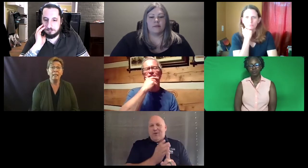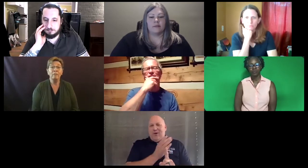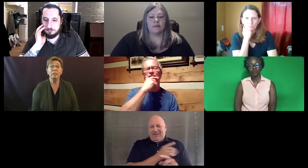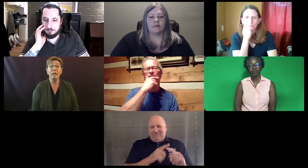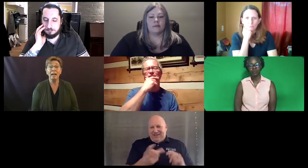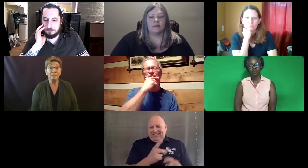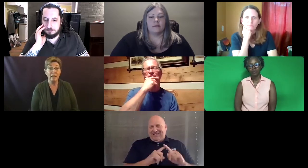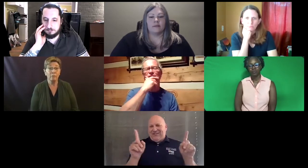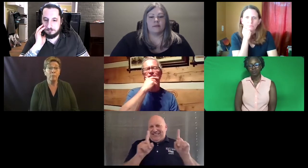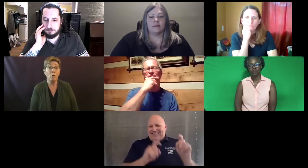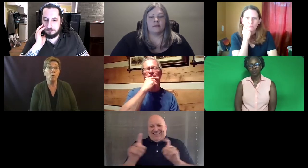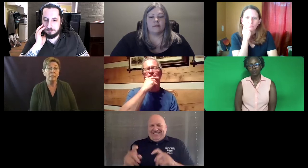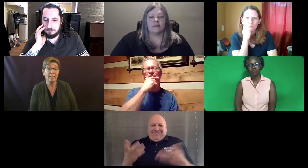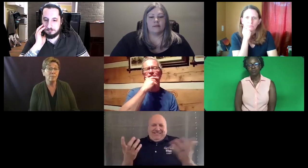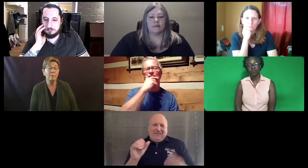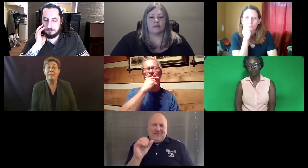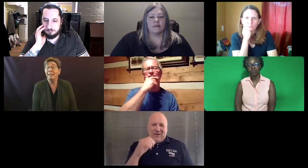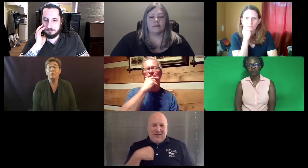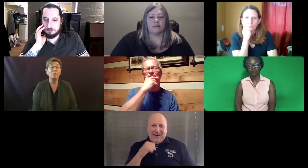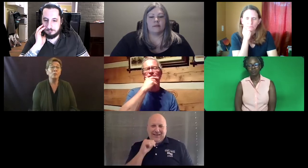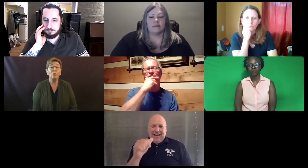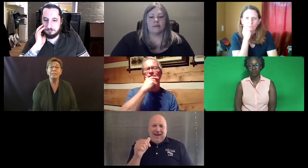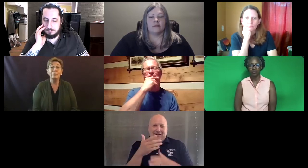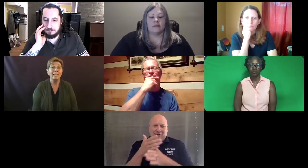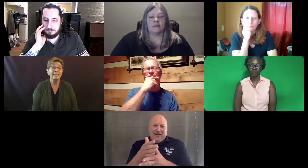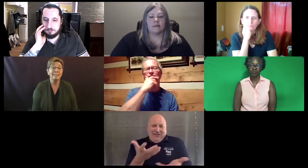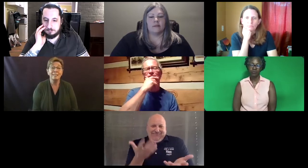We have a lot of data from the old assessment, but they're two totally different tests.